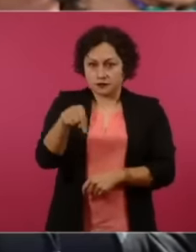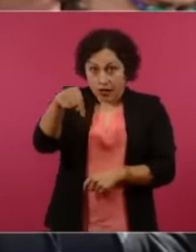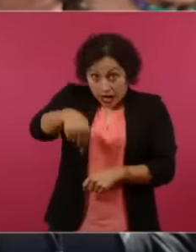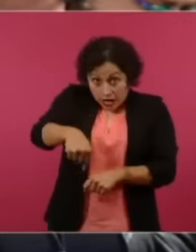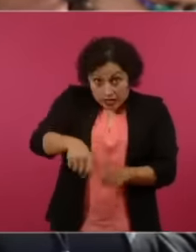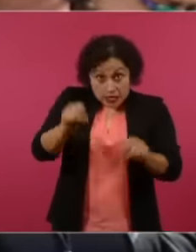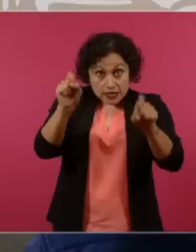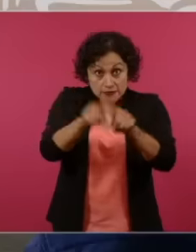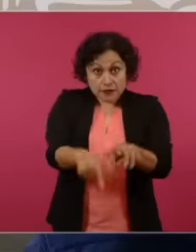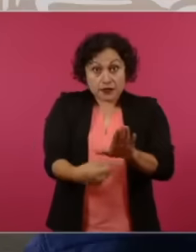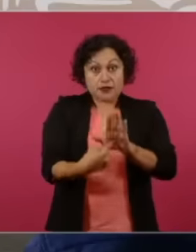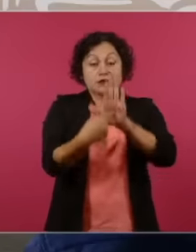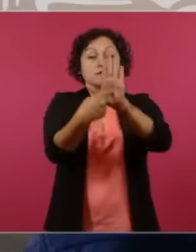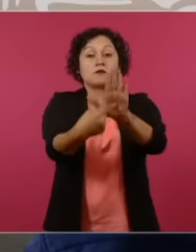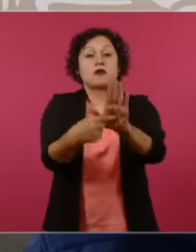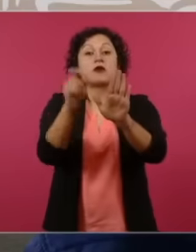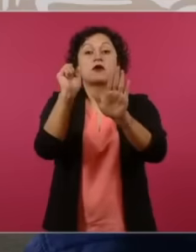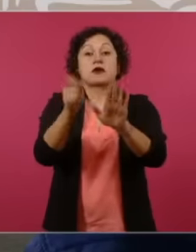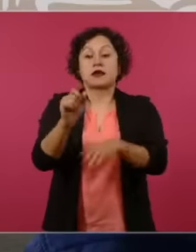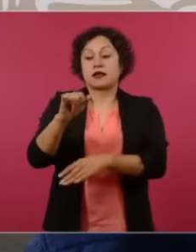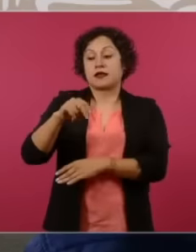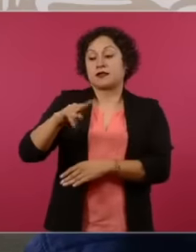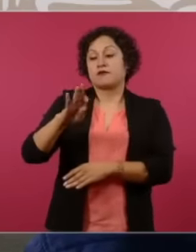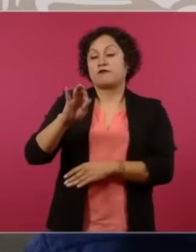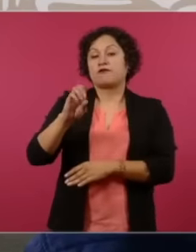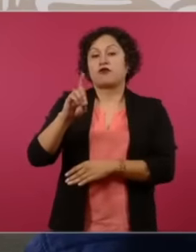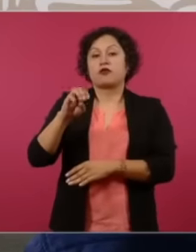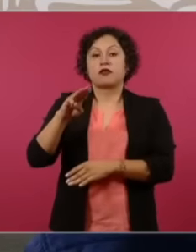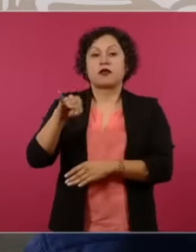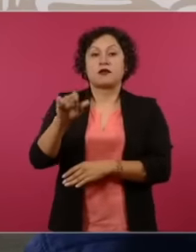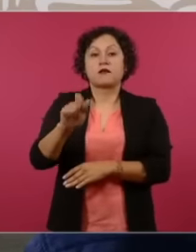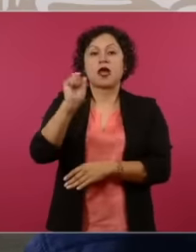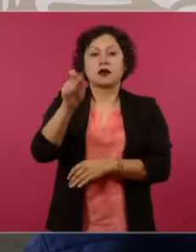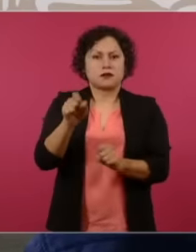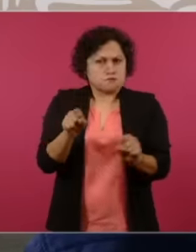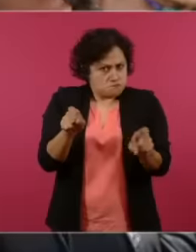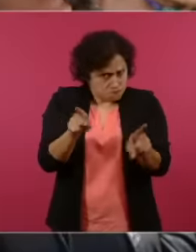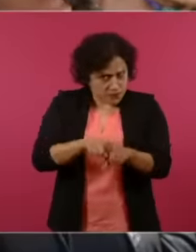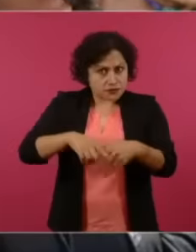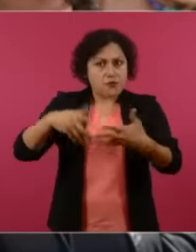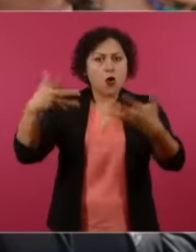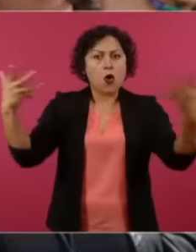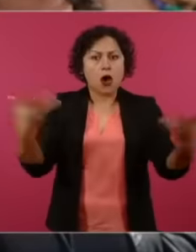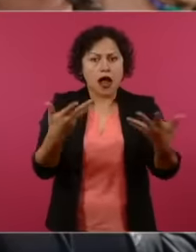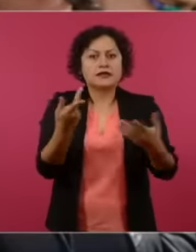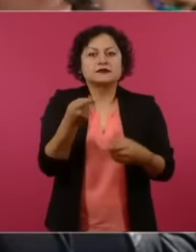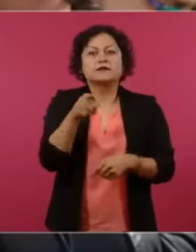the infodemic, they really should put make an infodemic but about what the government lies